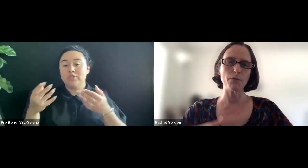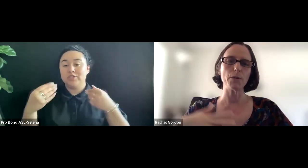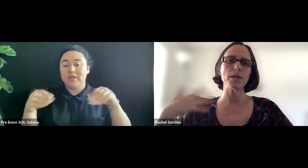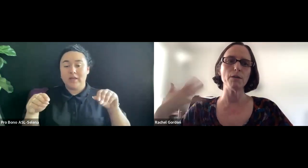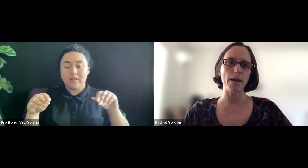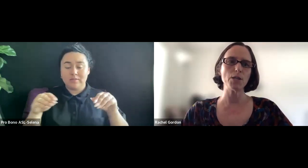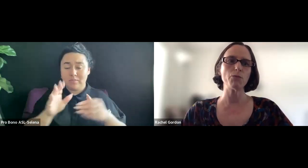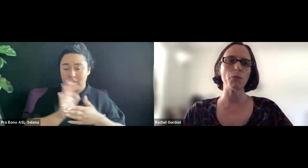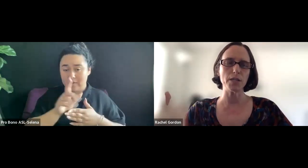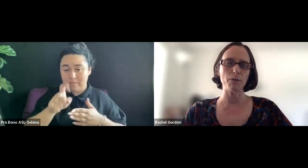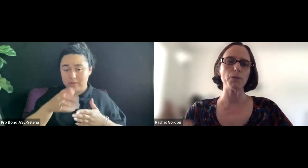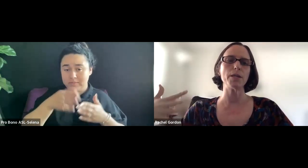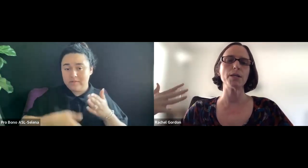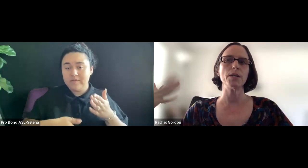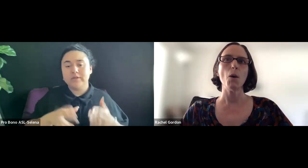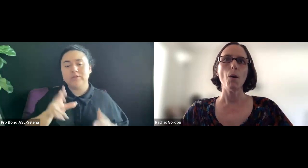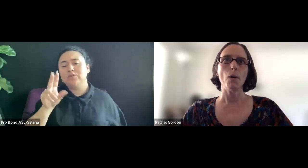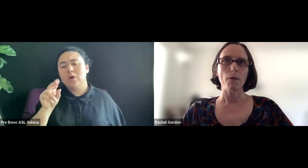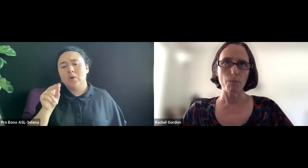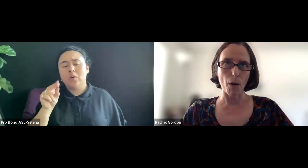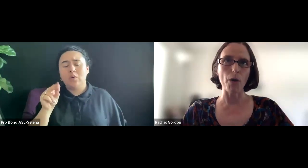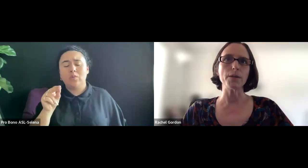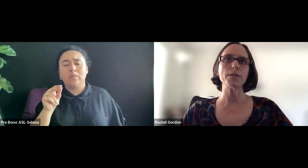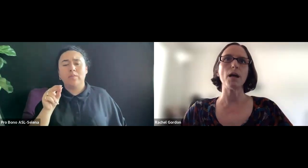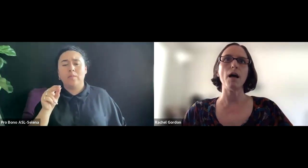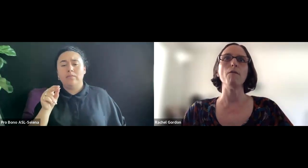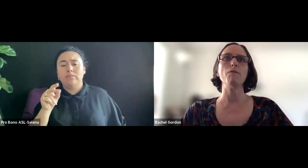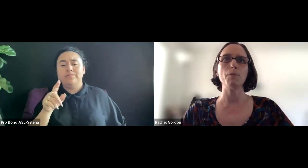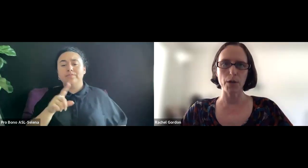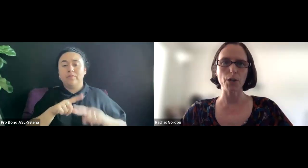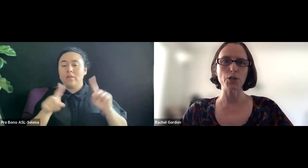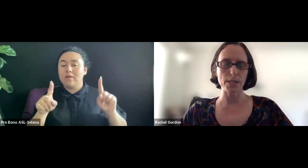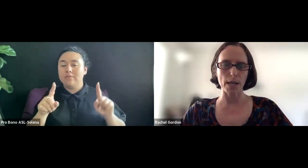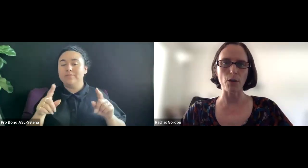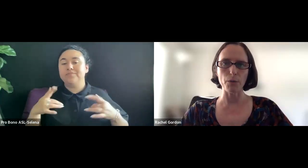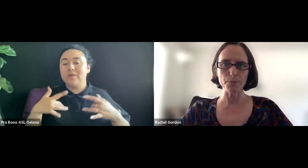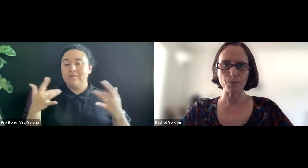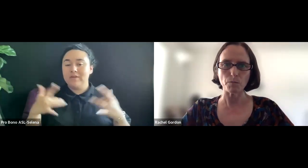FOR DIFFERENT PARTS OF THE PRODUCTION CYCLE.